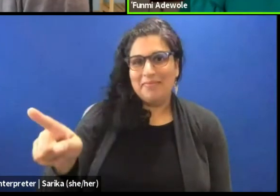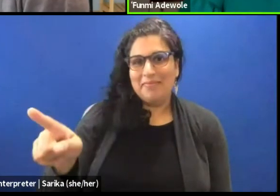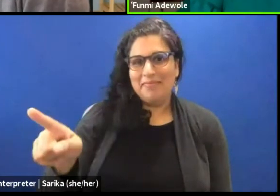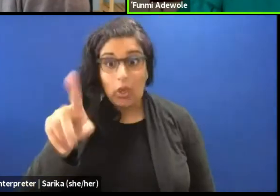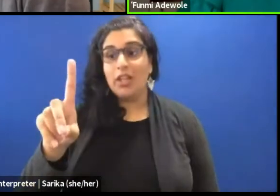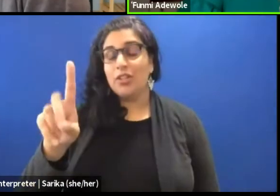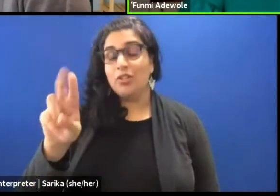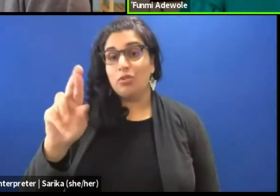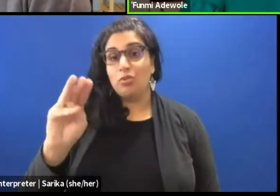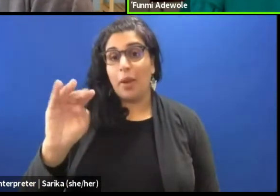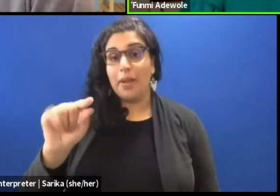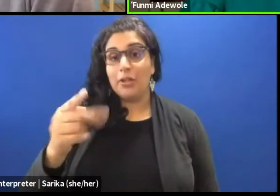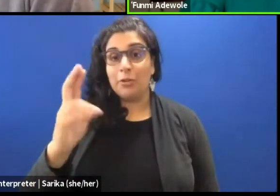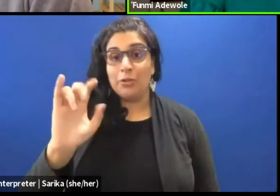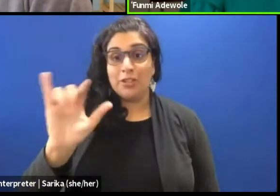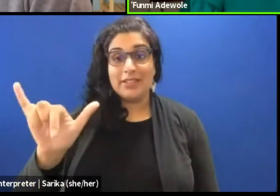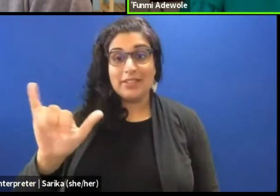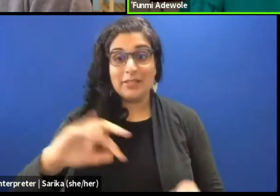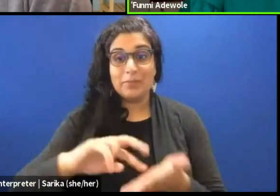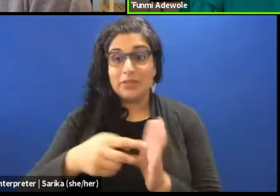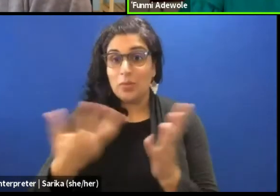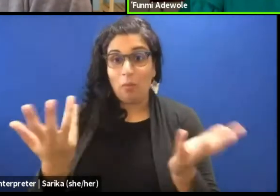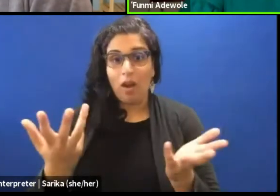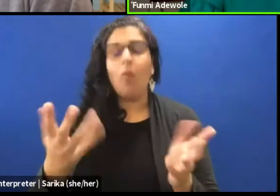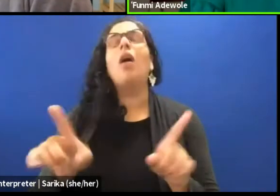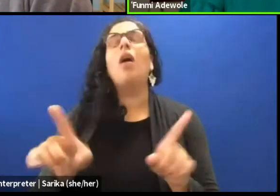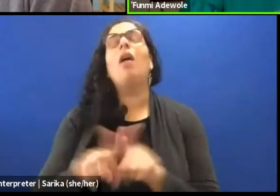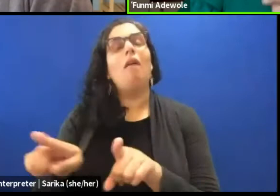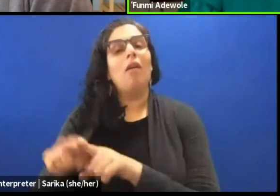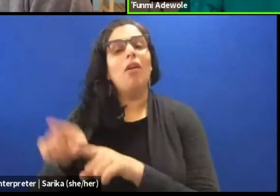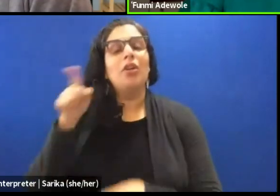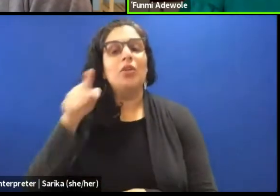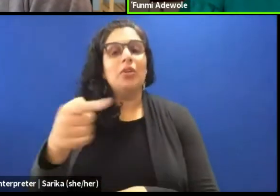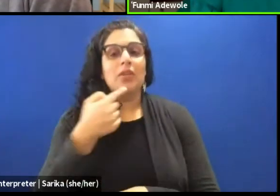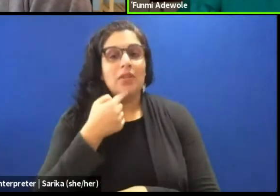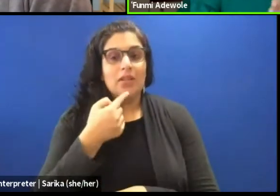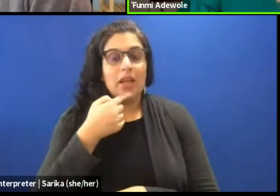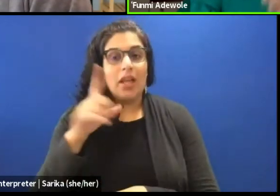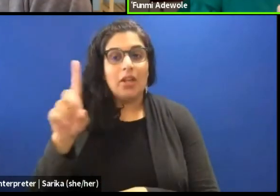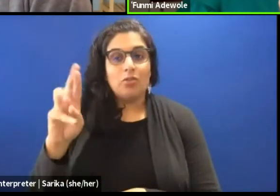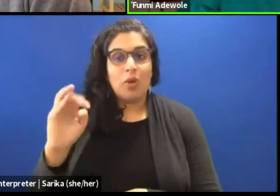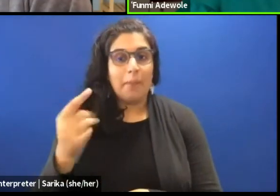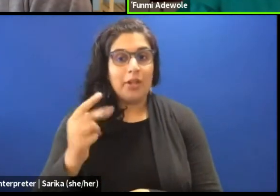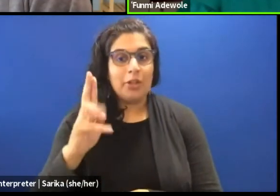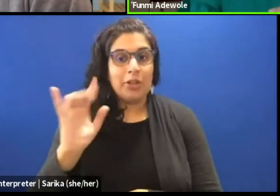Just because also as you said, dramaturgy means different things to different people,